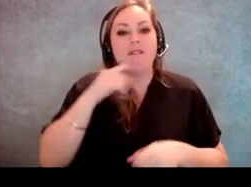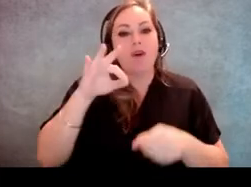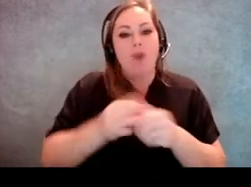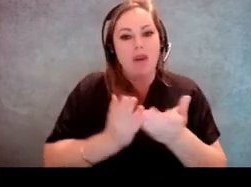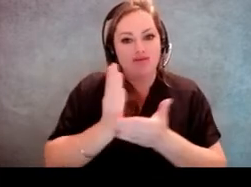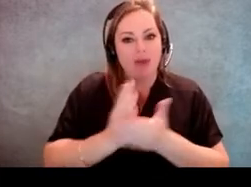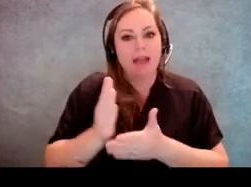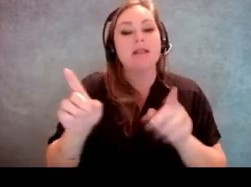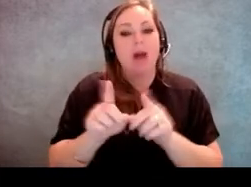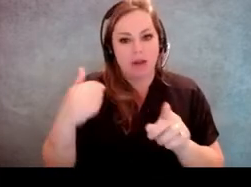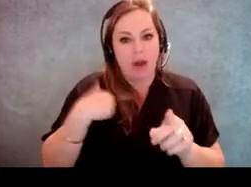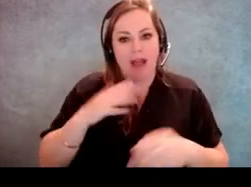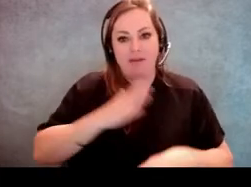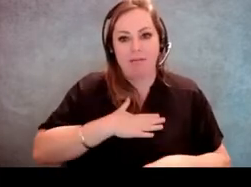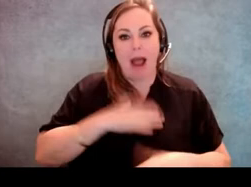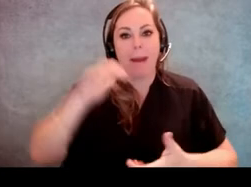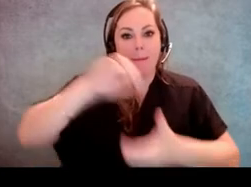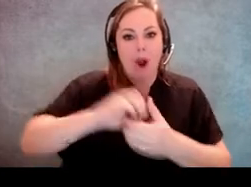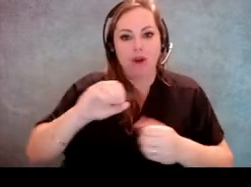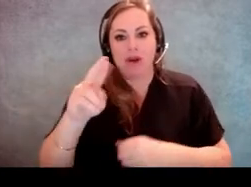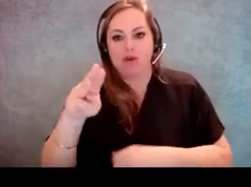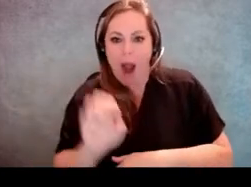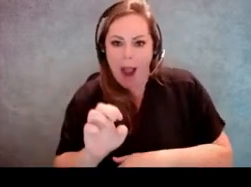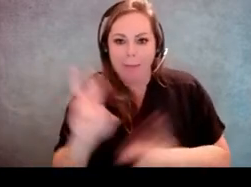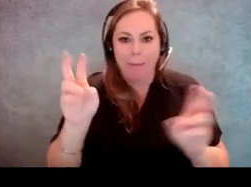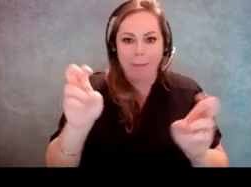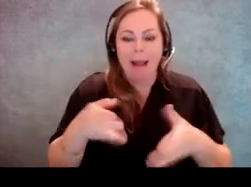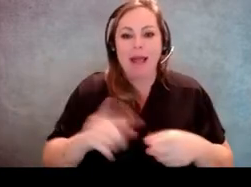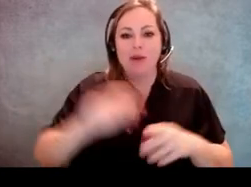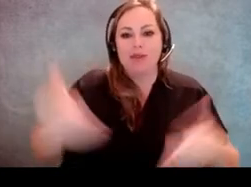And then I have my partner in crime who I will allow to introduce himself.